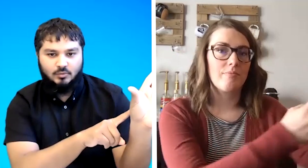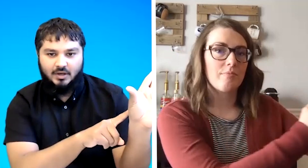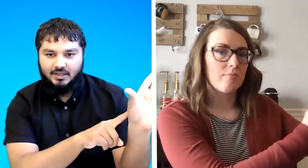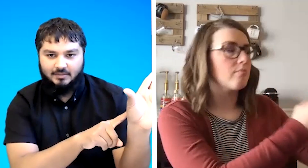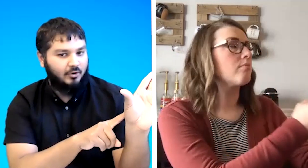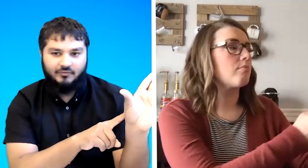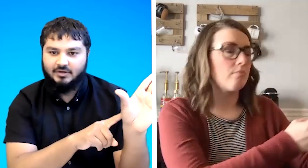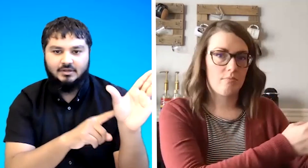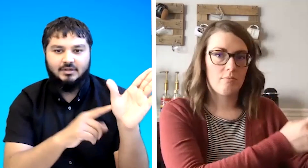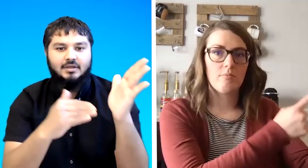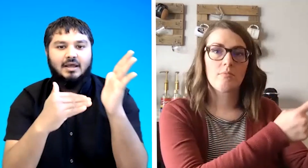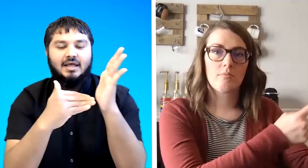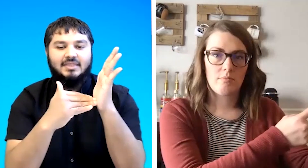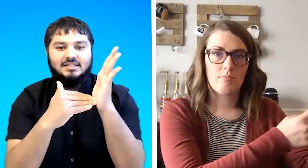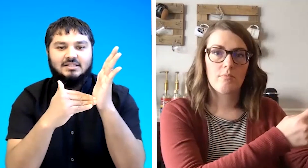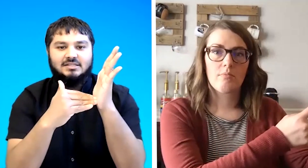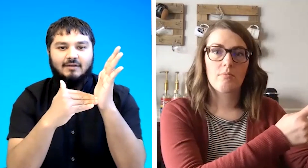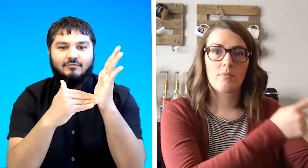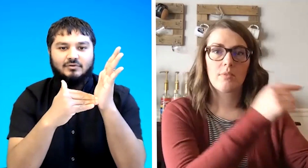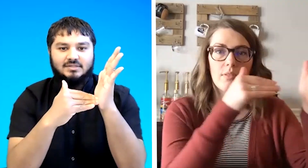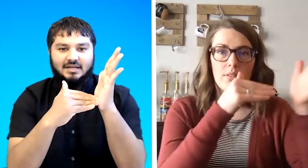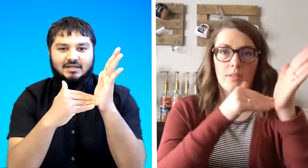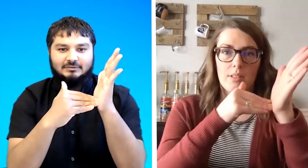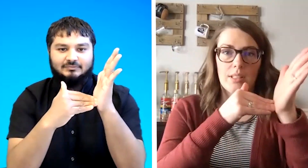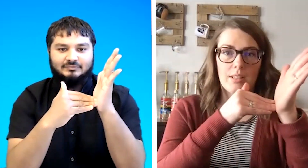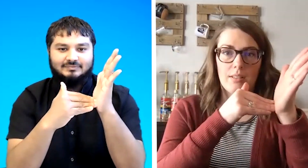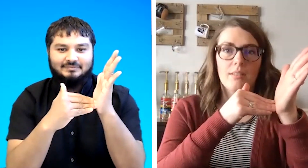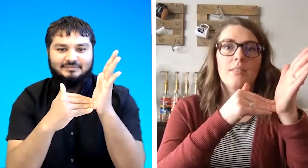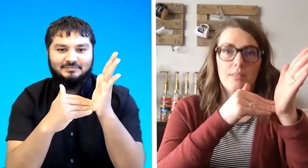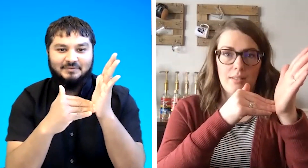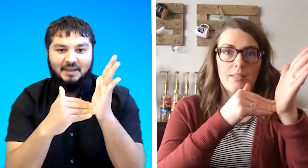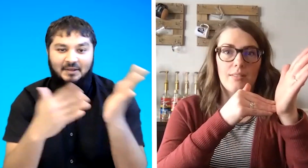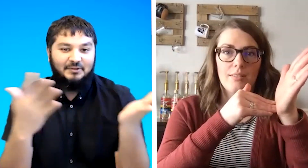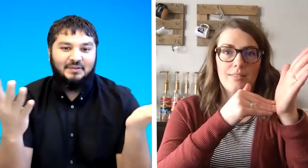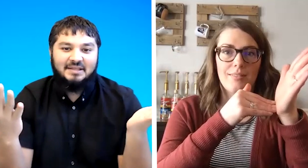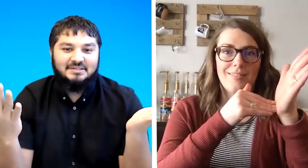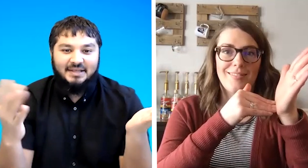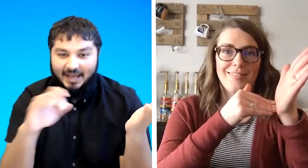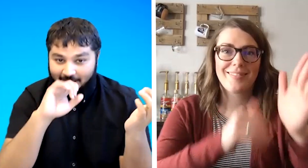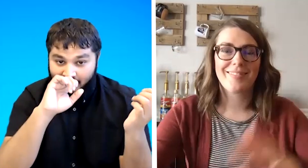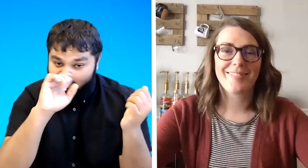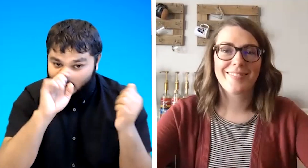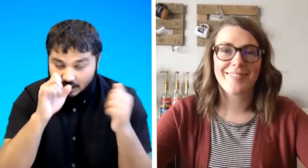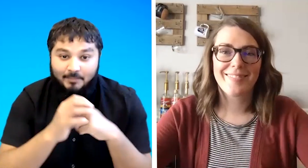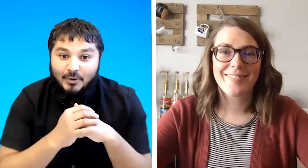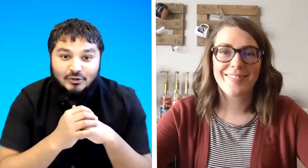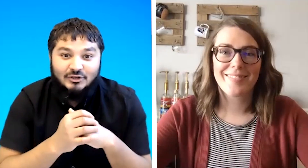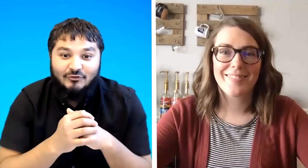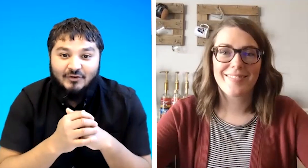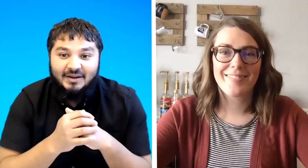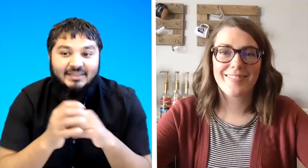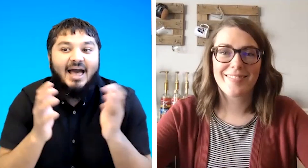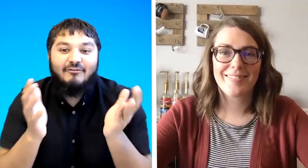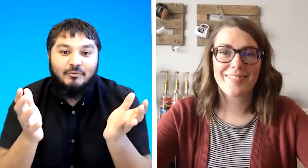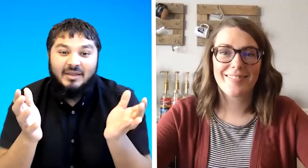one perfect and that's the sign for z okay so that's it and i personally find that out of the